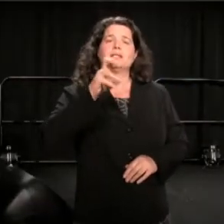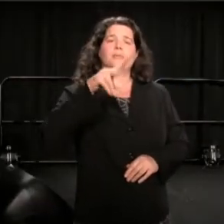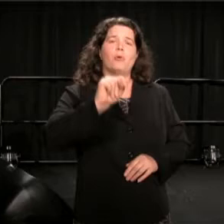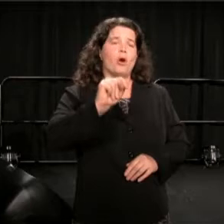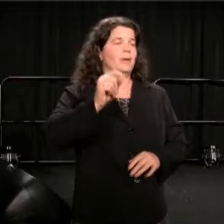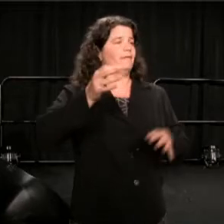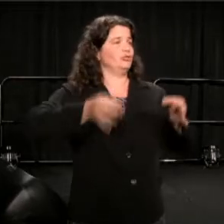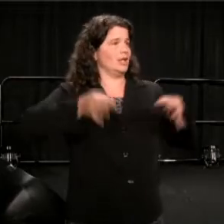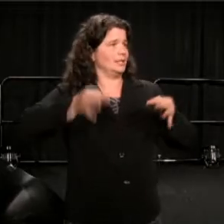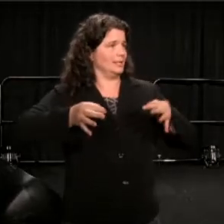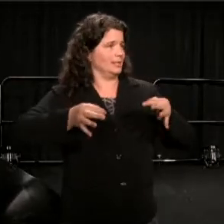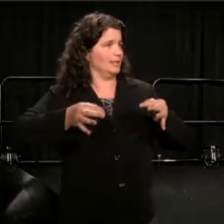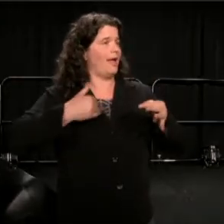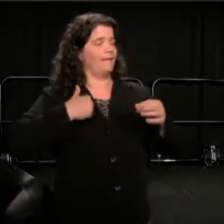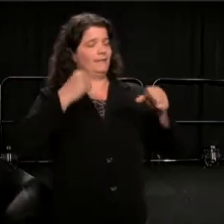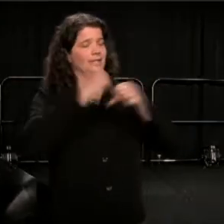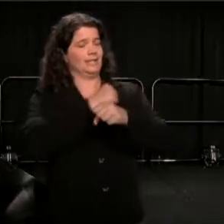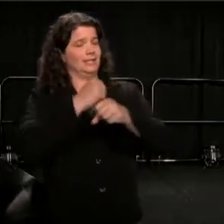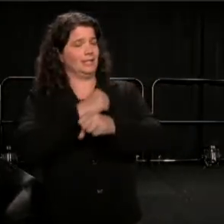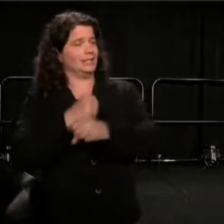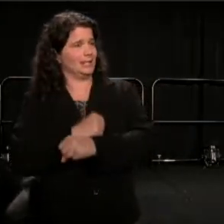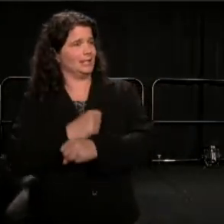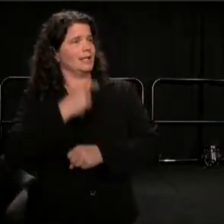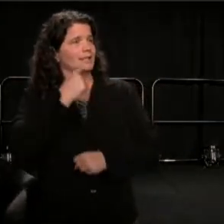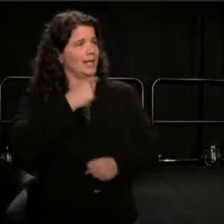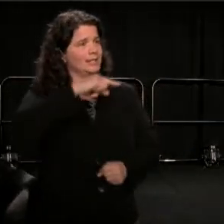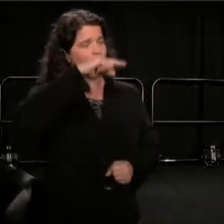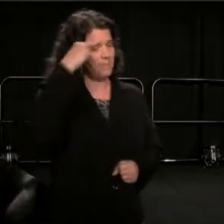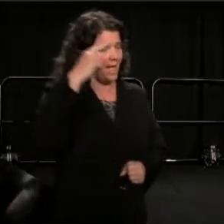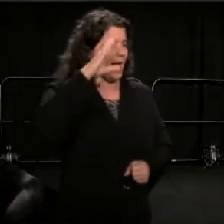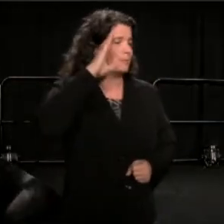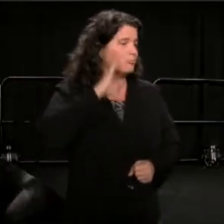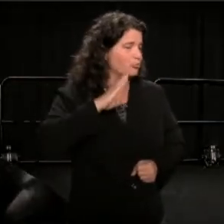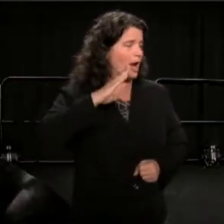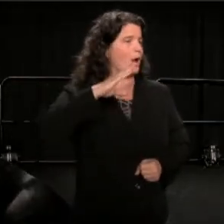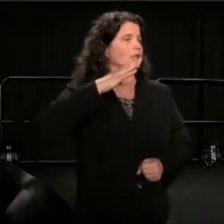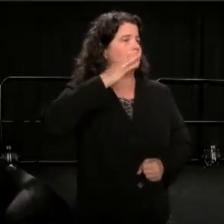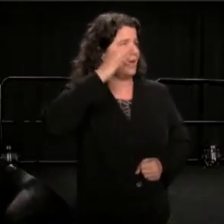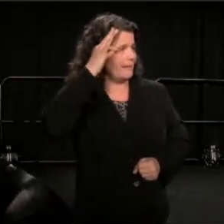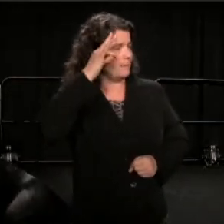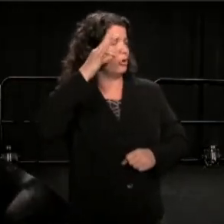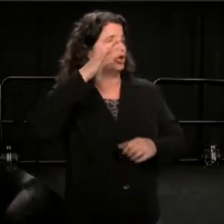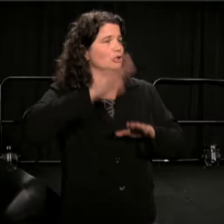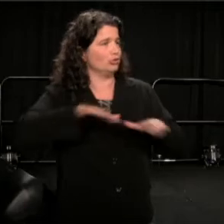and Native American poor children are disciplined more harshly and expelled and suspended from school, much more frequently,